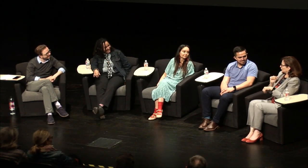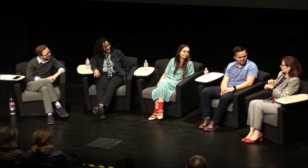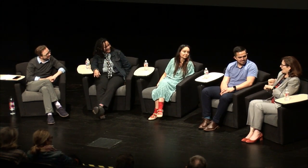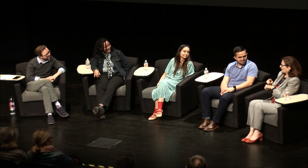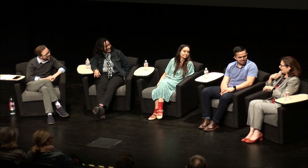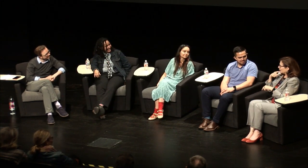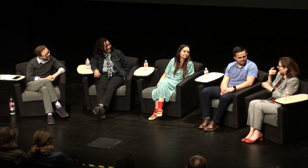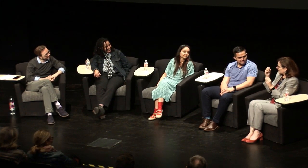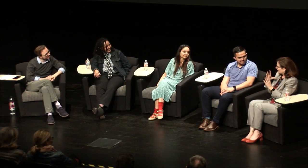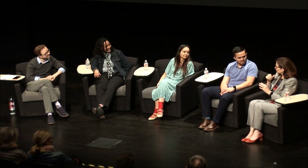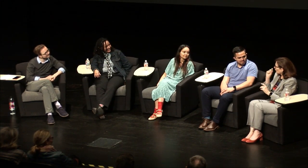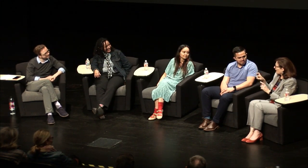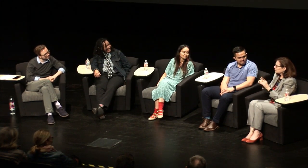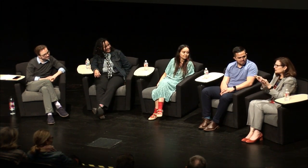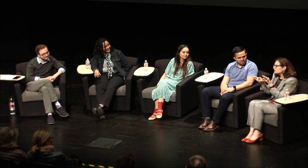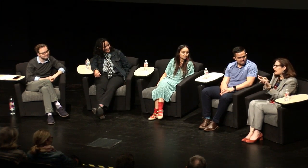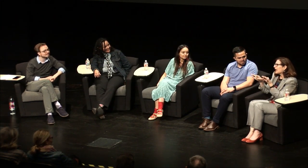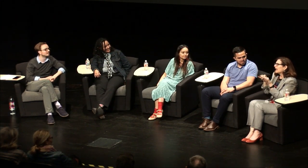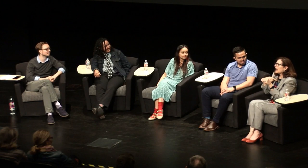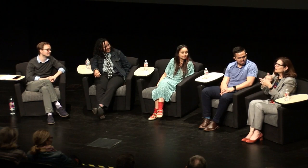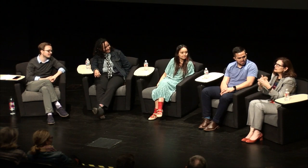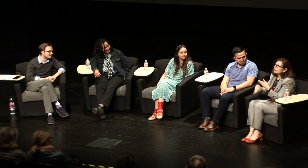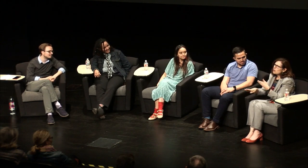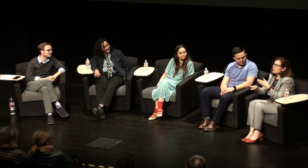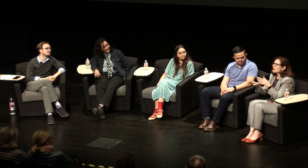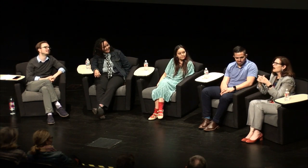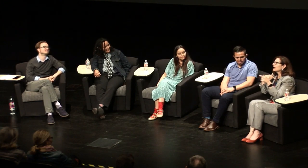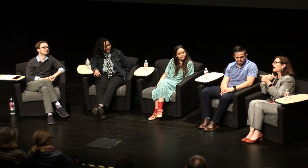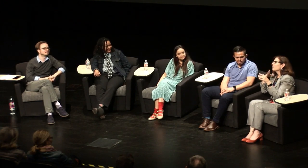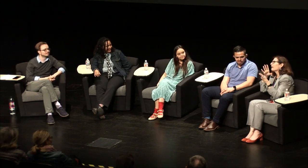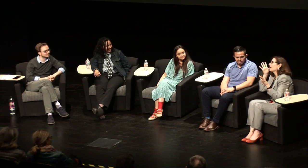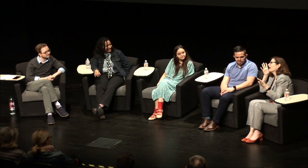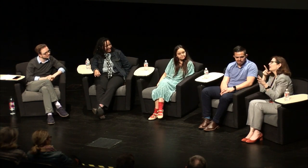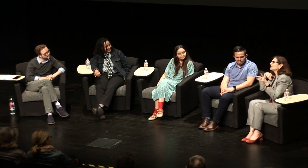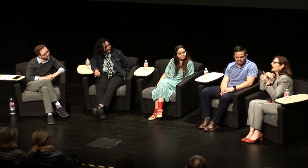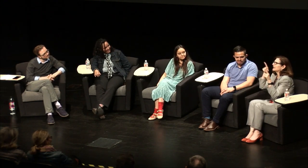again it was not i hearing professors do not explain their background their life